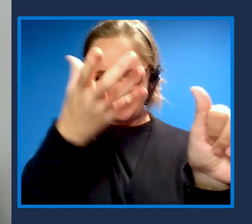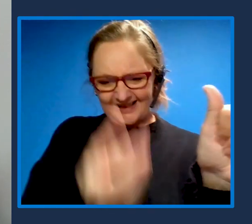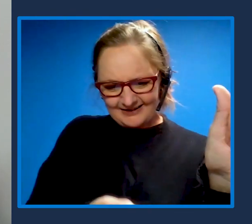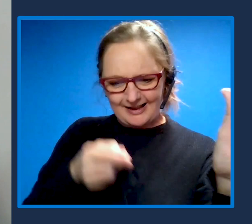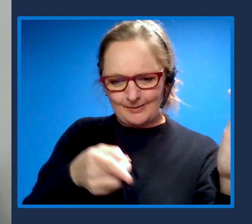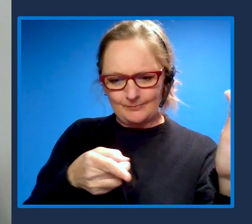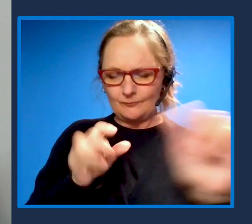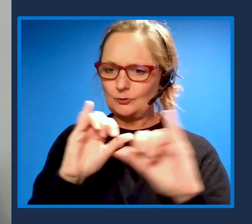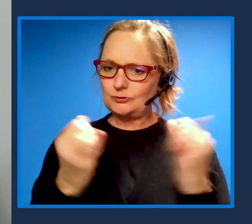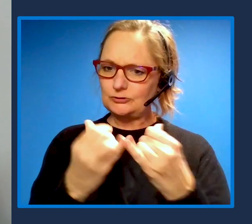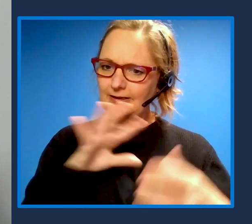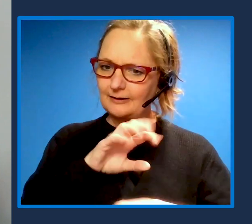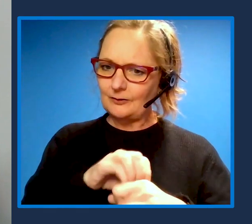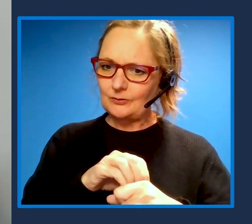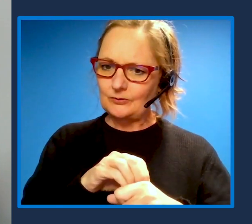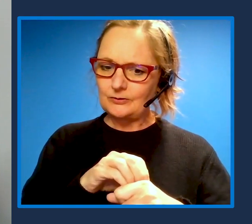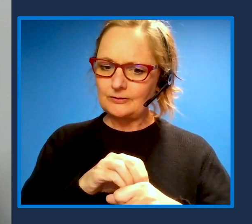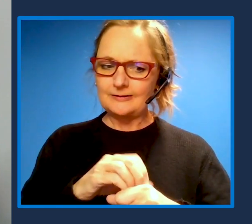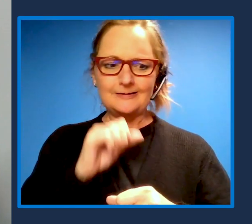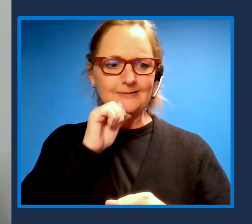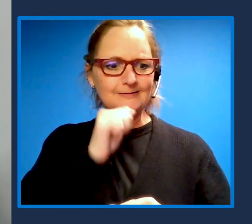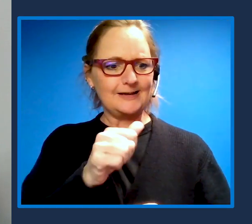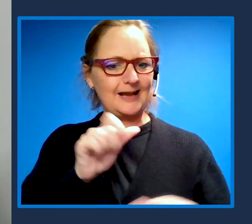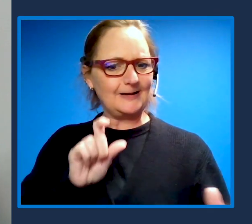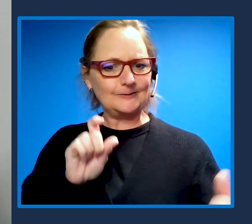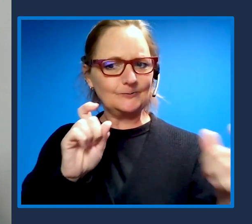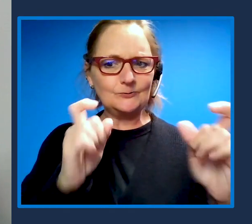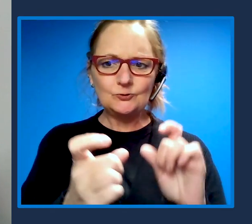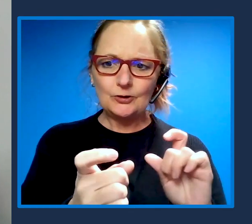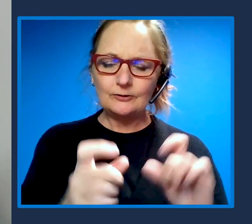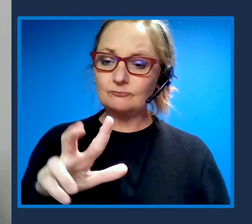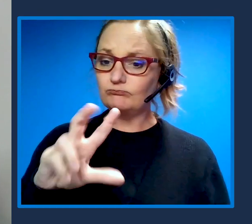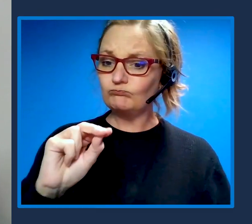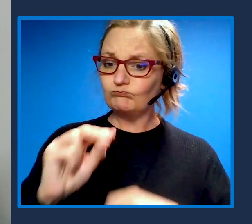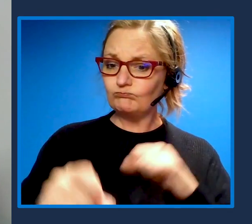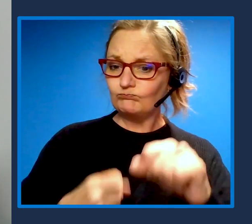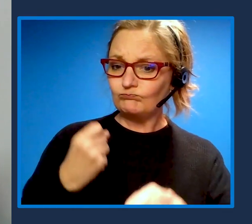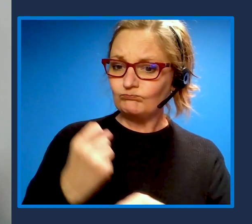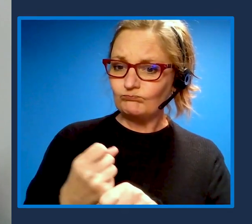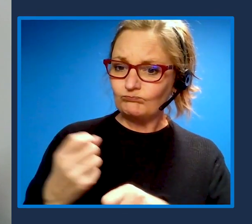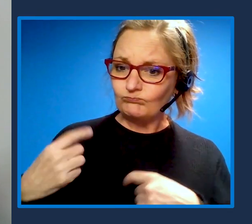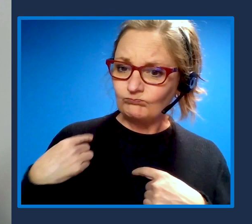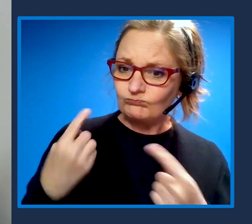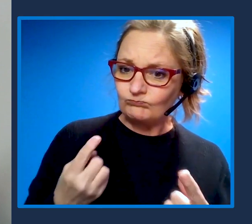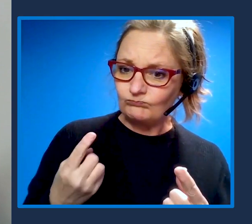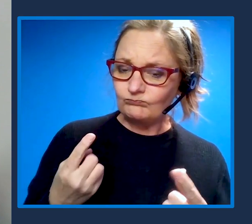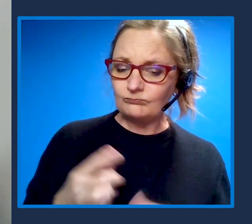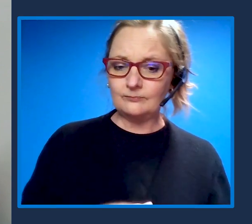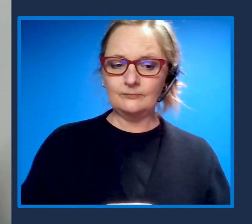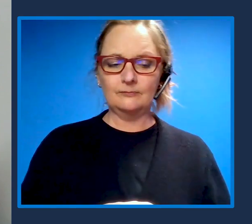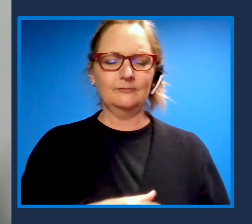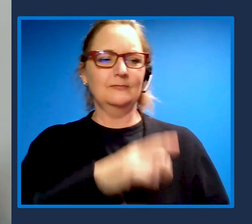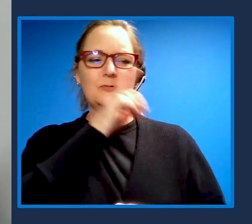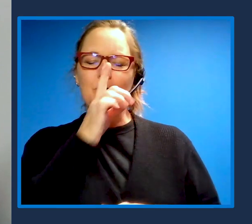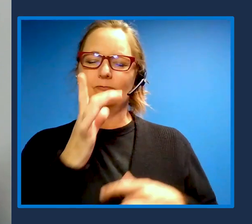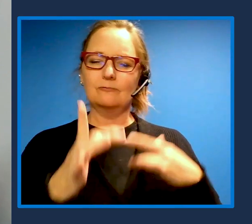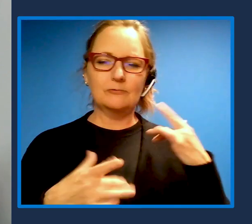that really hasn't materially shifted in 30 years. I think it's gonna be a really really exciting and very important time.